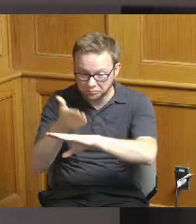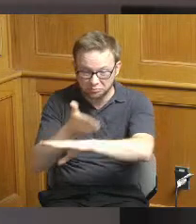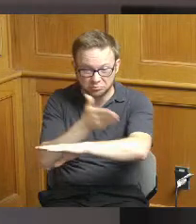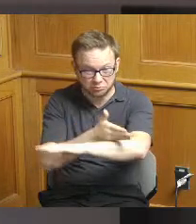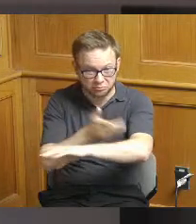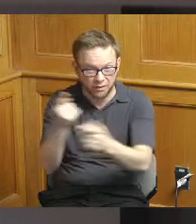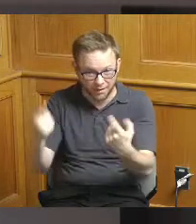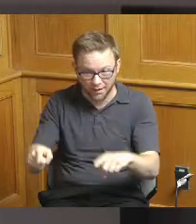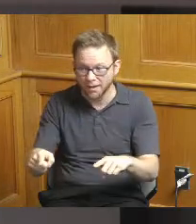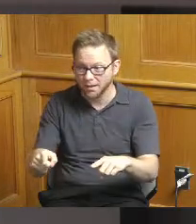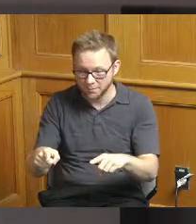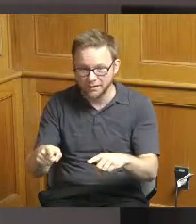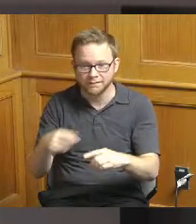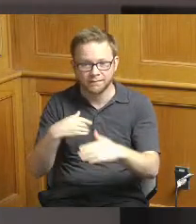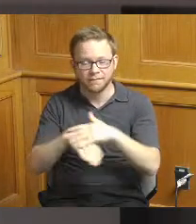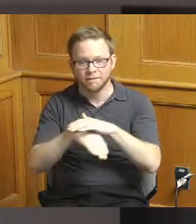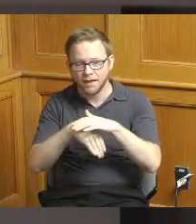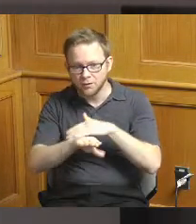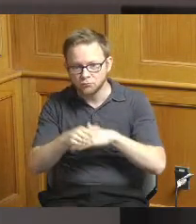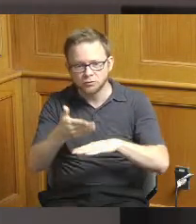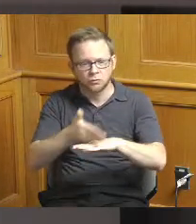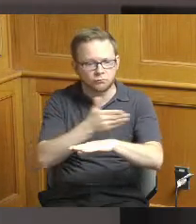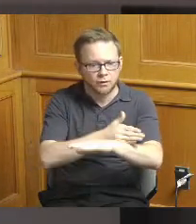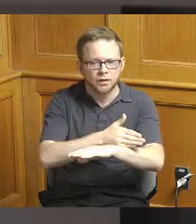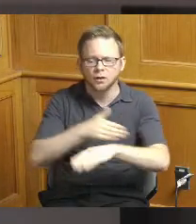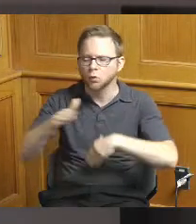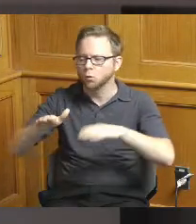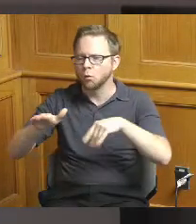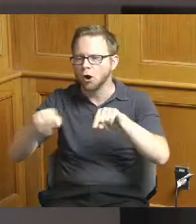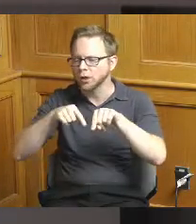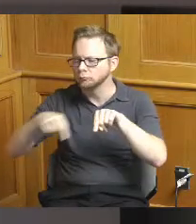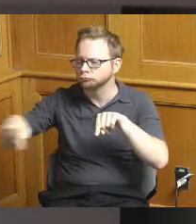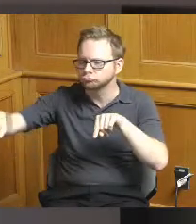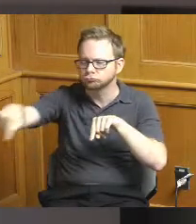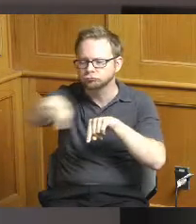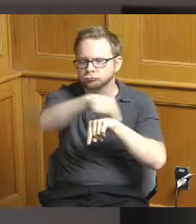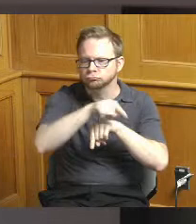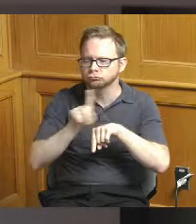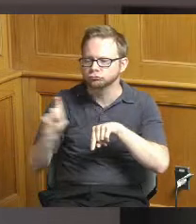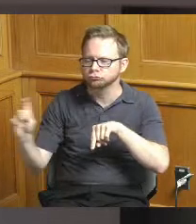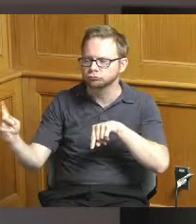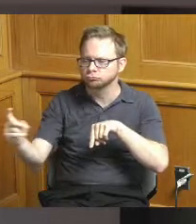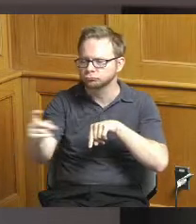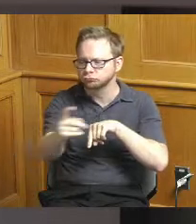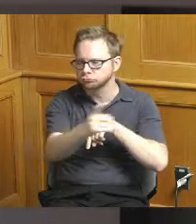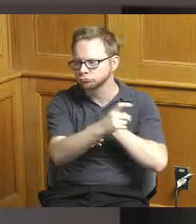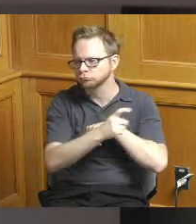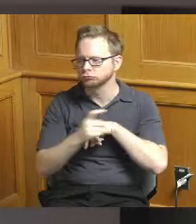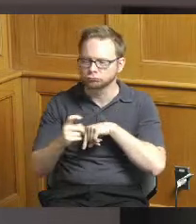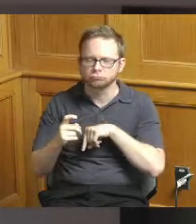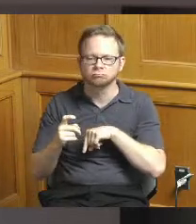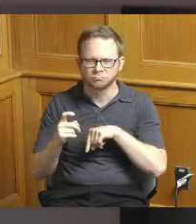entrance upgrades a walking path around the fields storm water infrastructure and like I said a lot